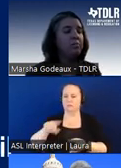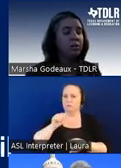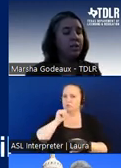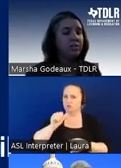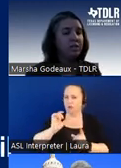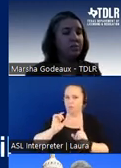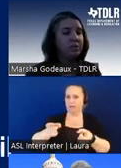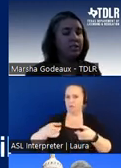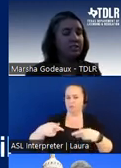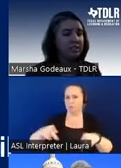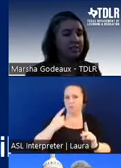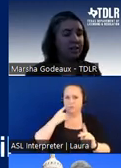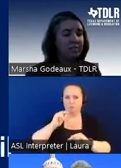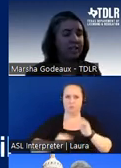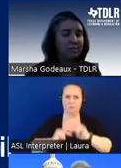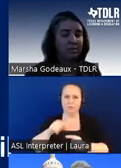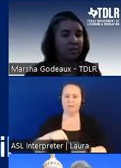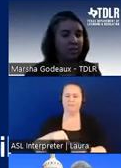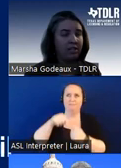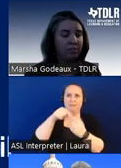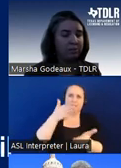permits for those buildings unless they verify it's been registered at a minimum